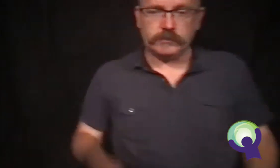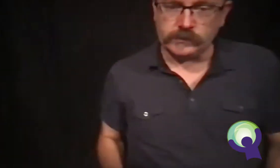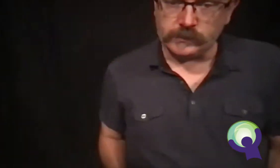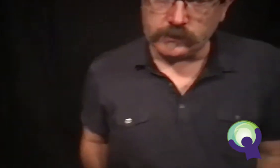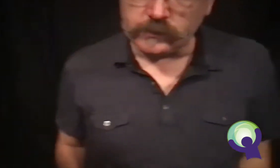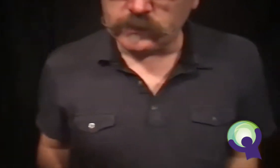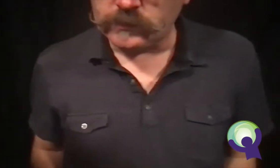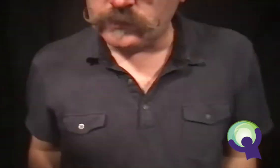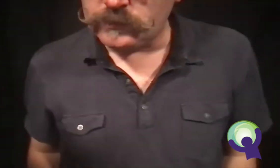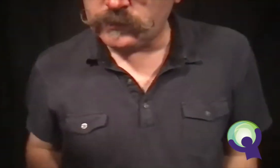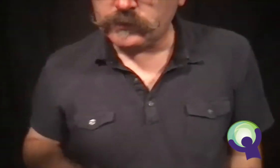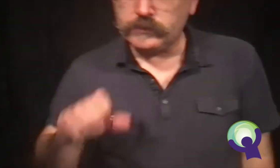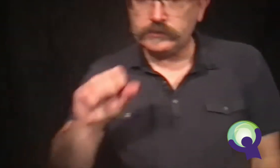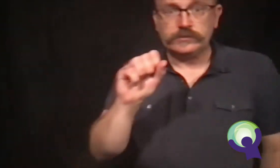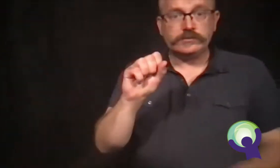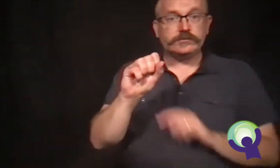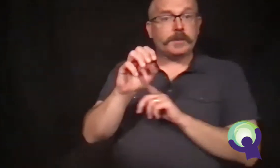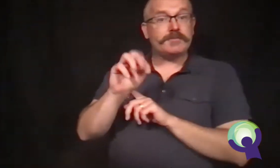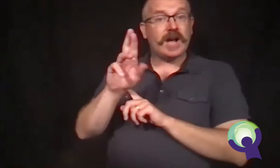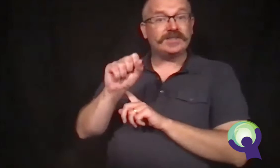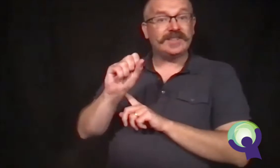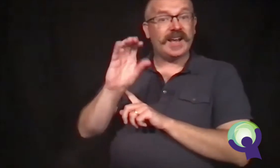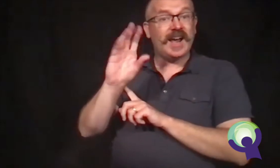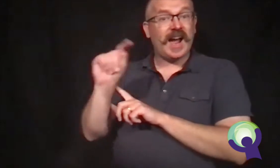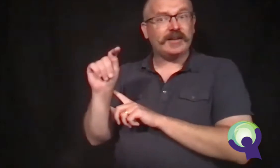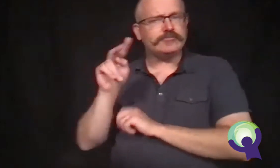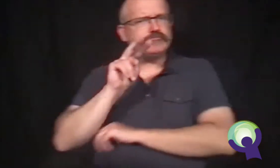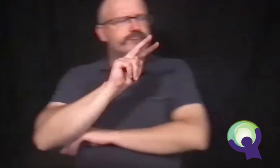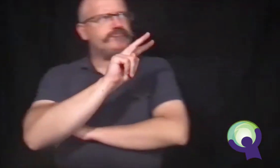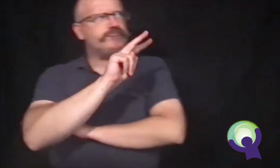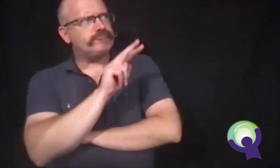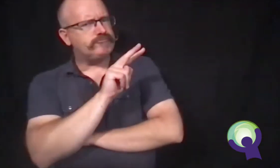Not the policemen. Not even Ron's mother.